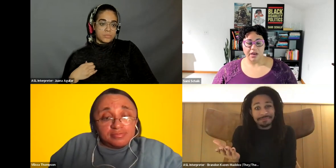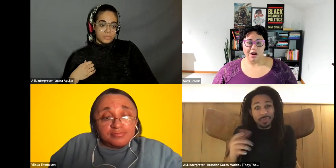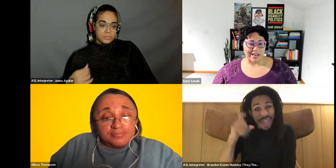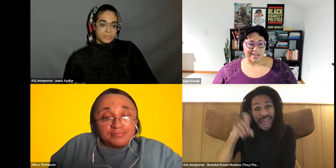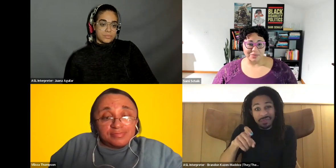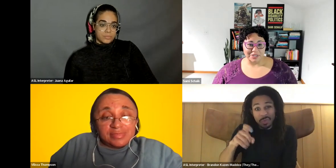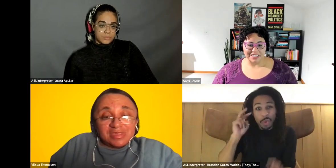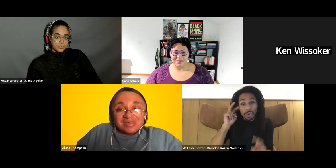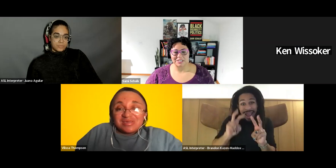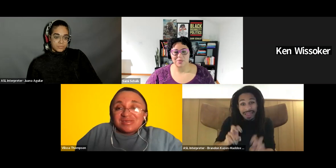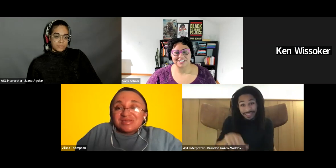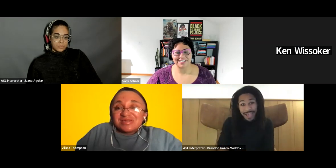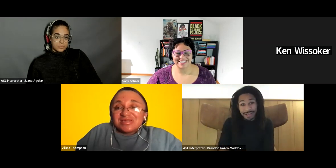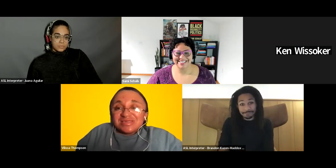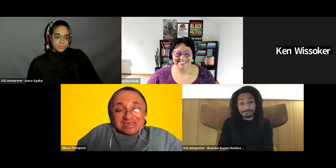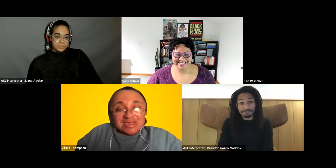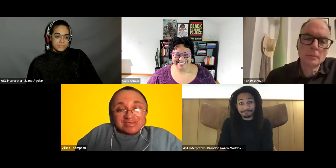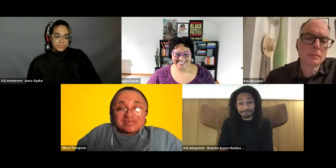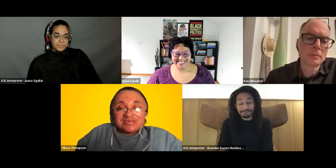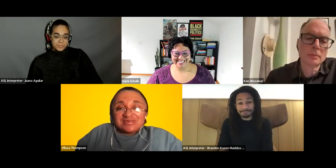Vilissa Thompson: All right, You want to look at some of these questions. Yes.